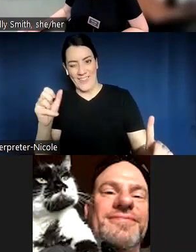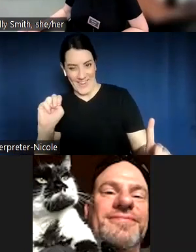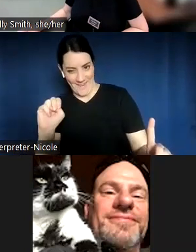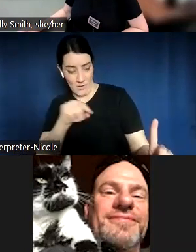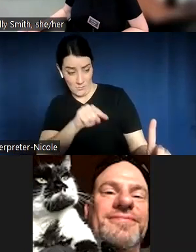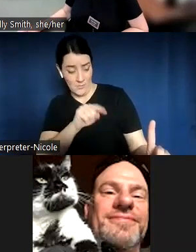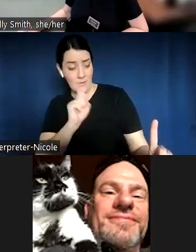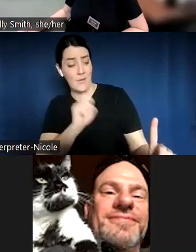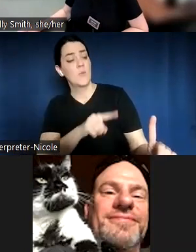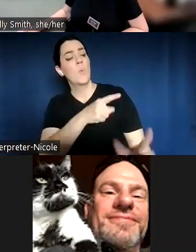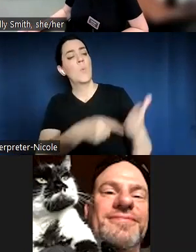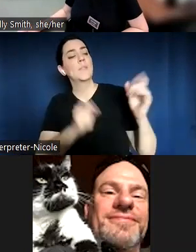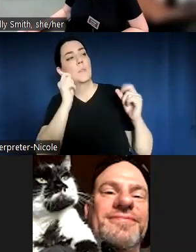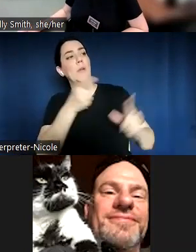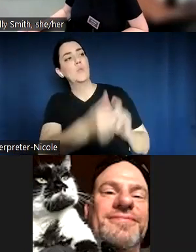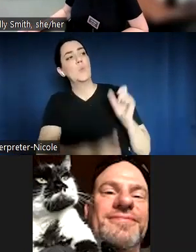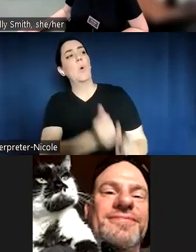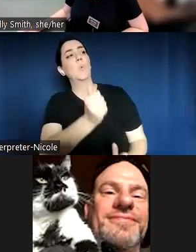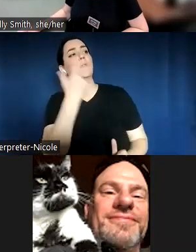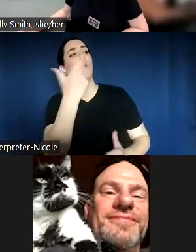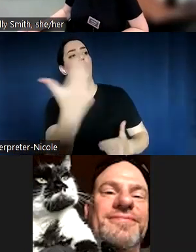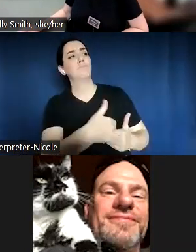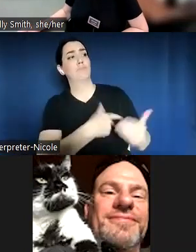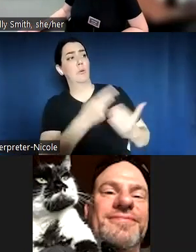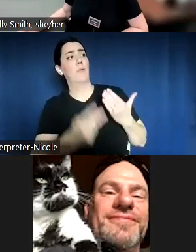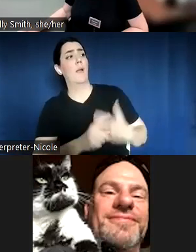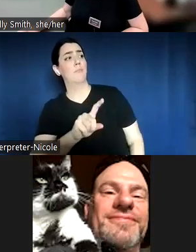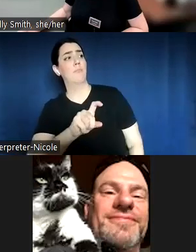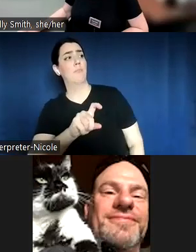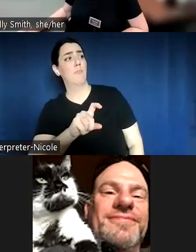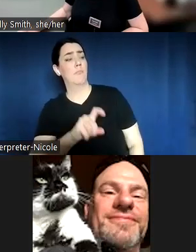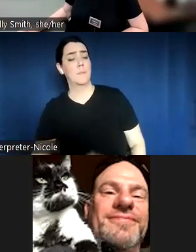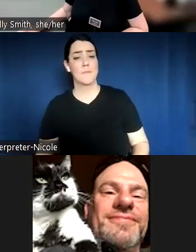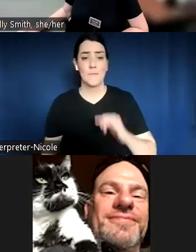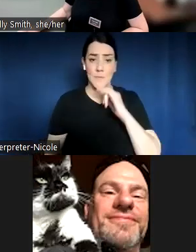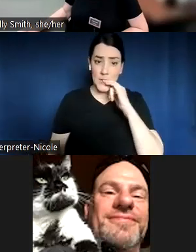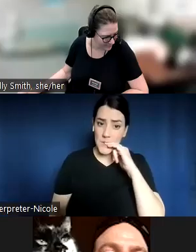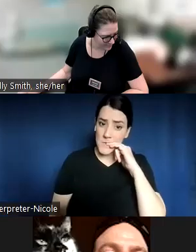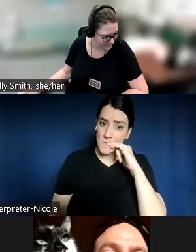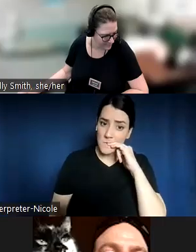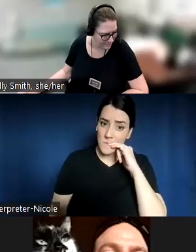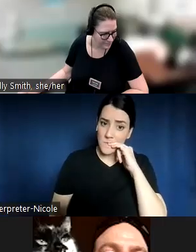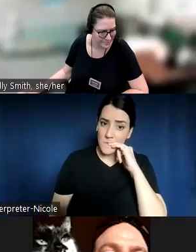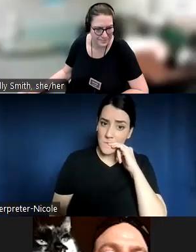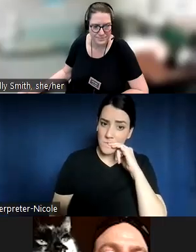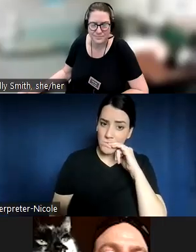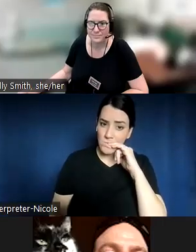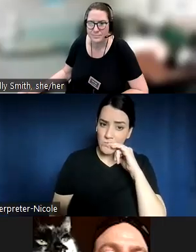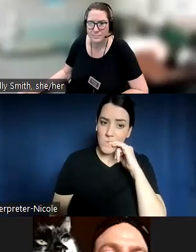the program? This is Jonathan.